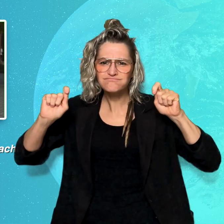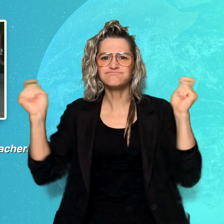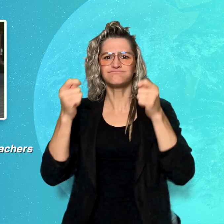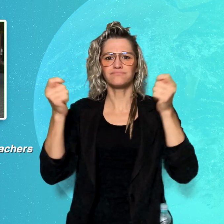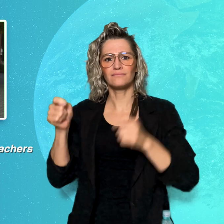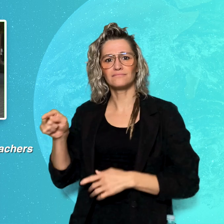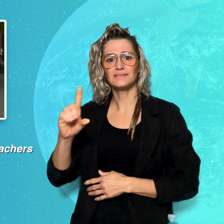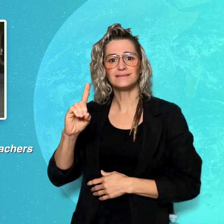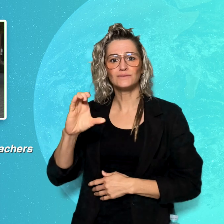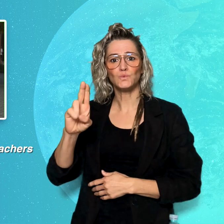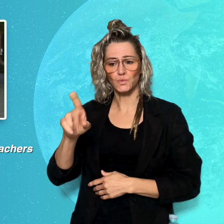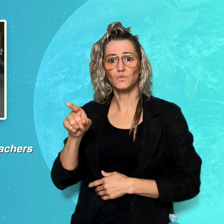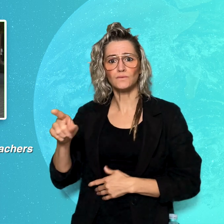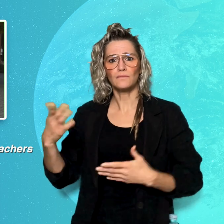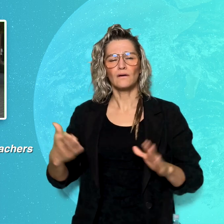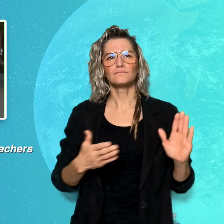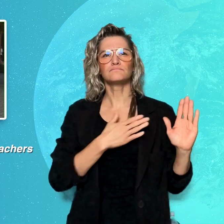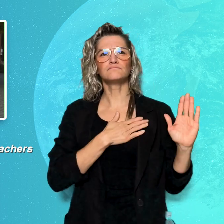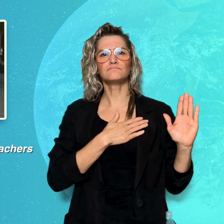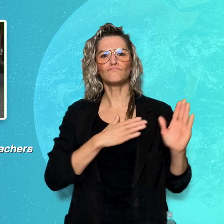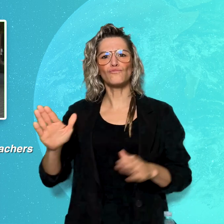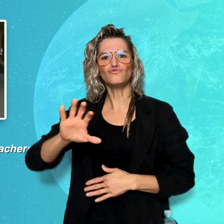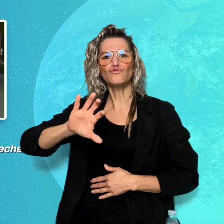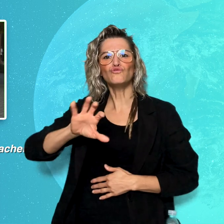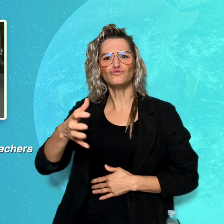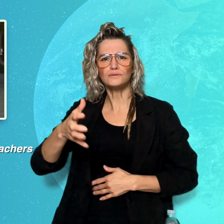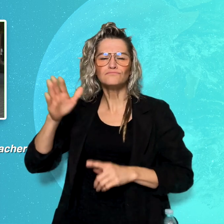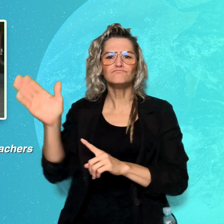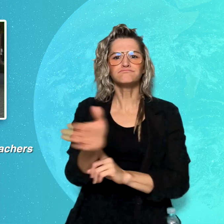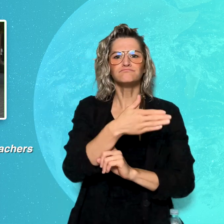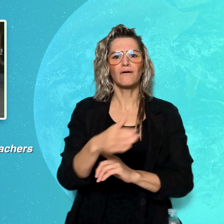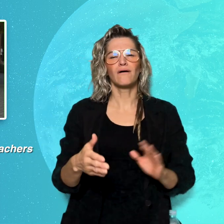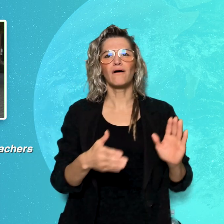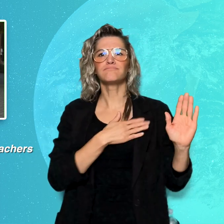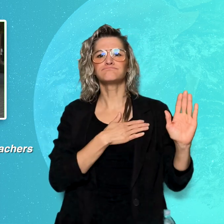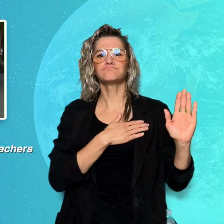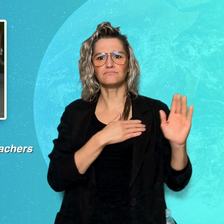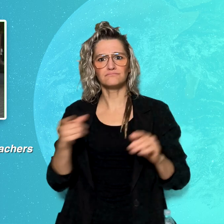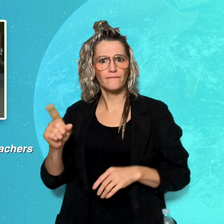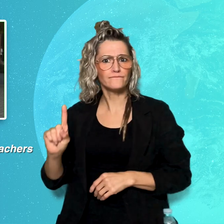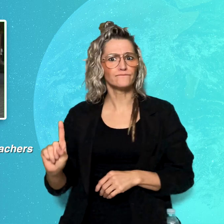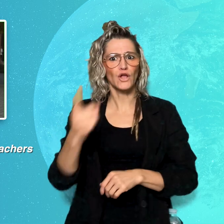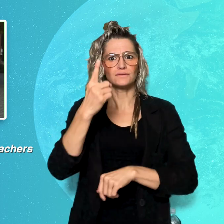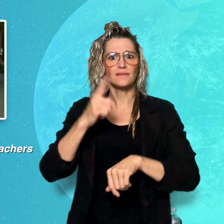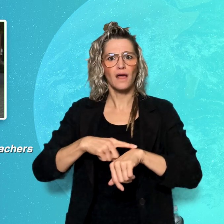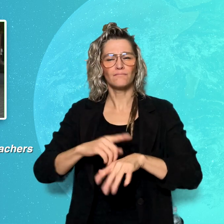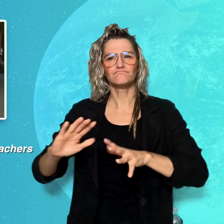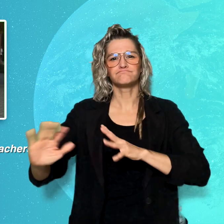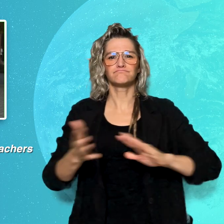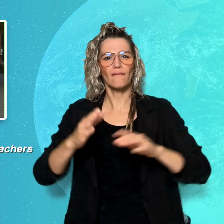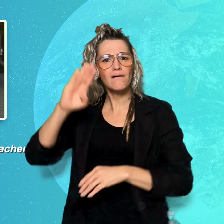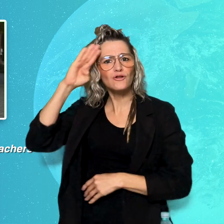DCU used the ISL version of its anthem for the first time to show